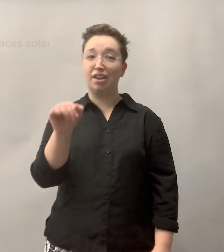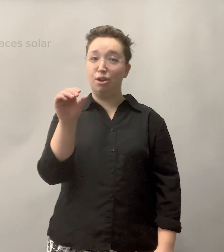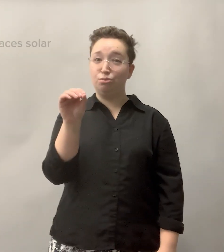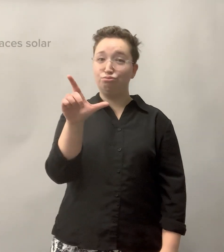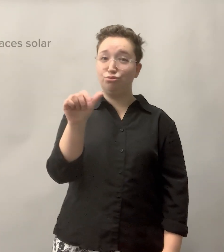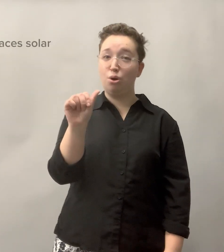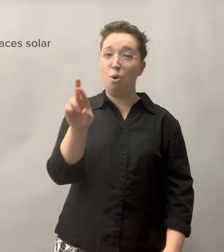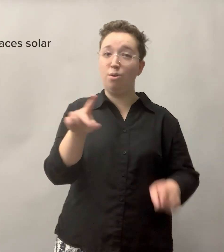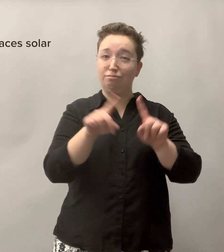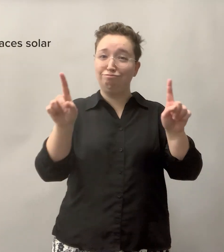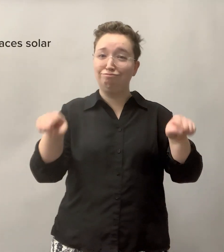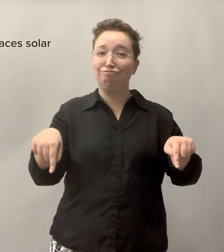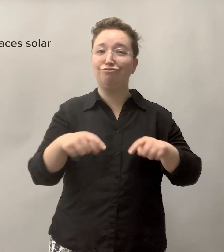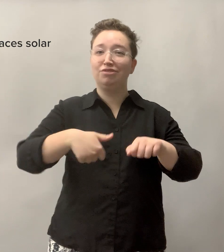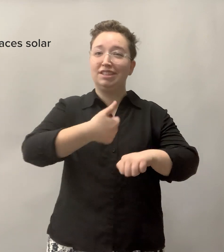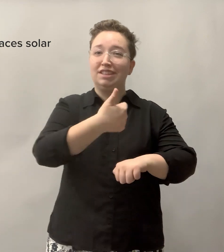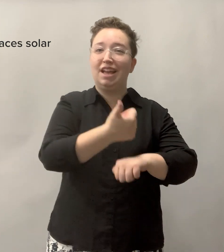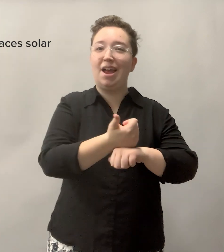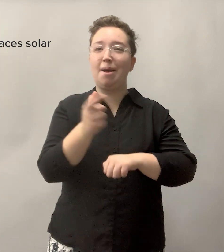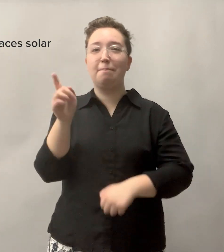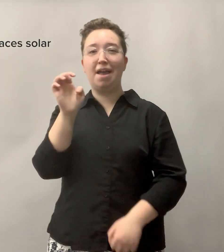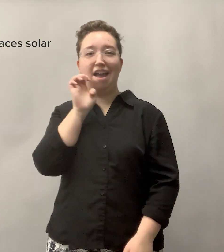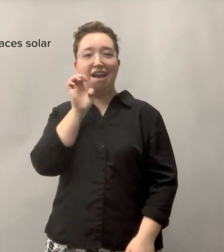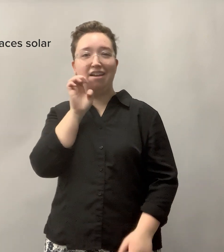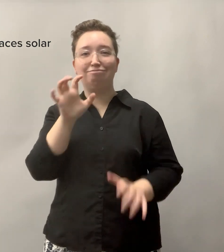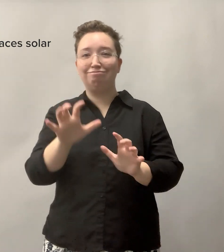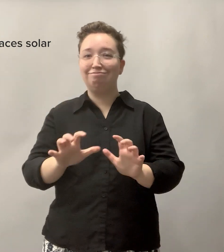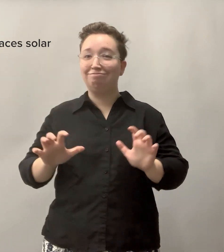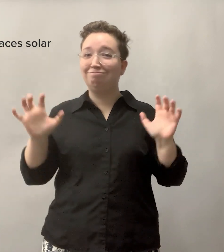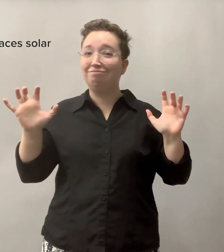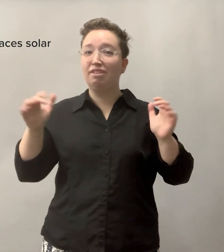Solar panels are being installed atop Elstad Auditorium!